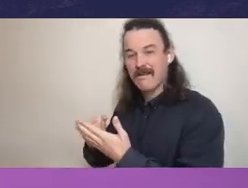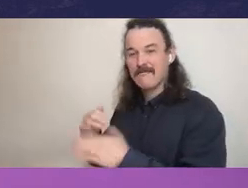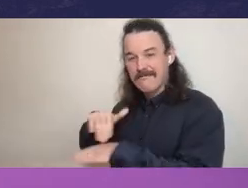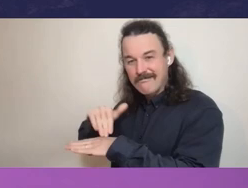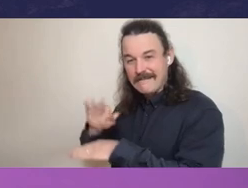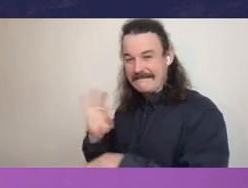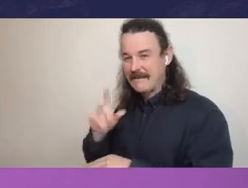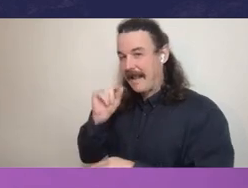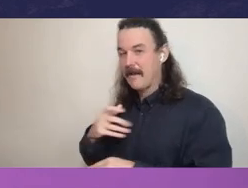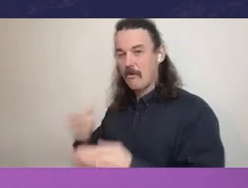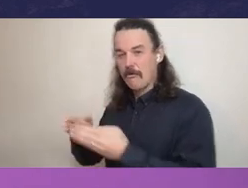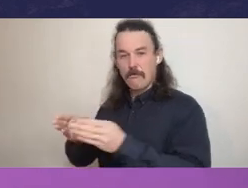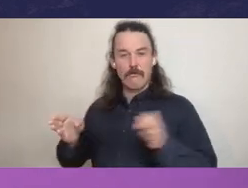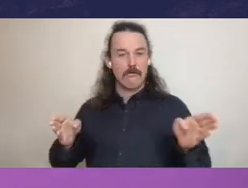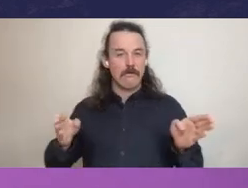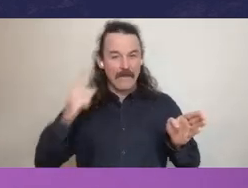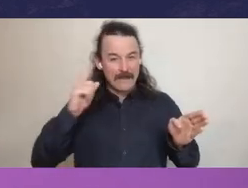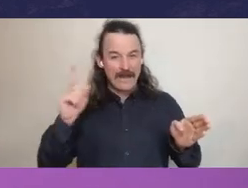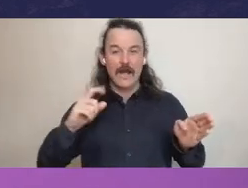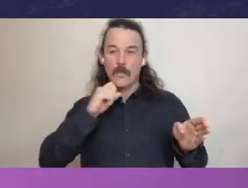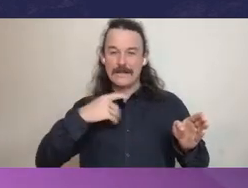a much broader focus on soft corruption issues.